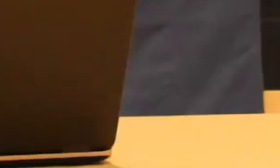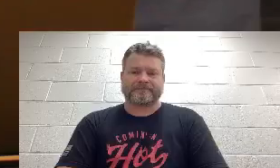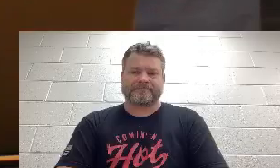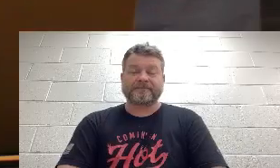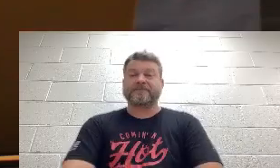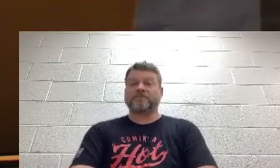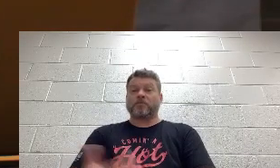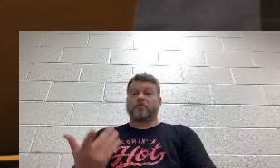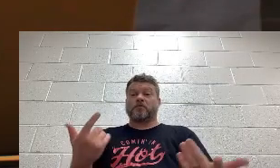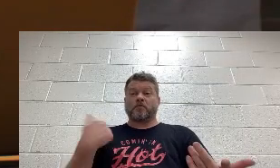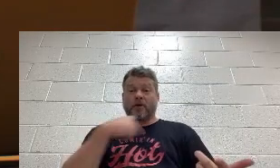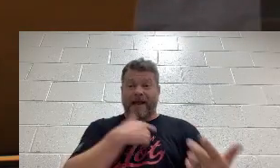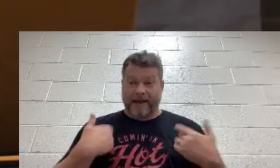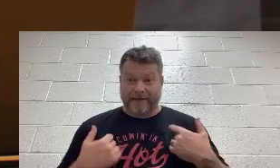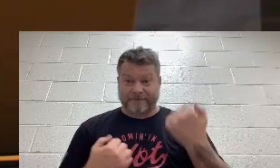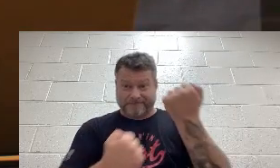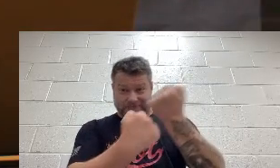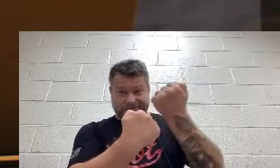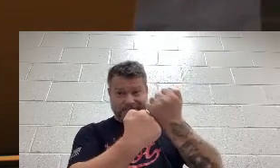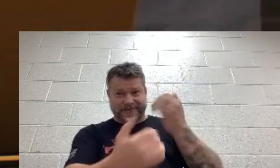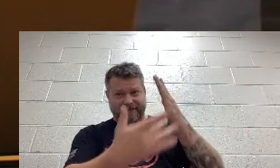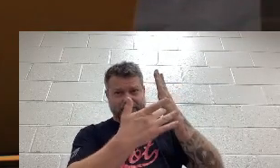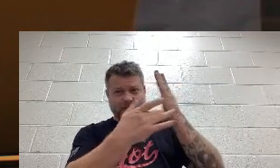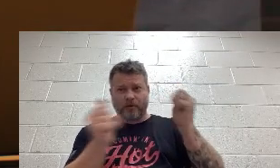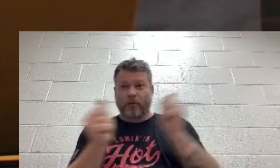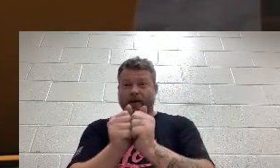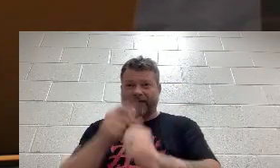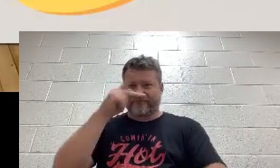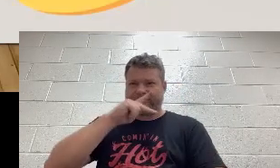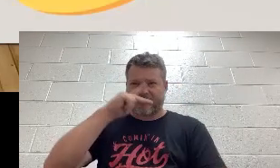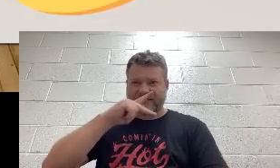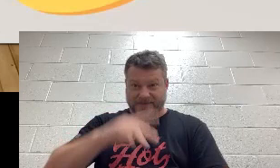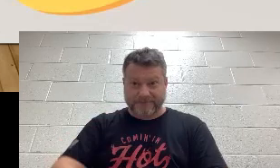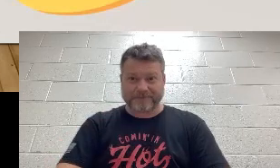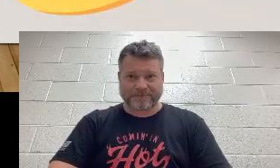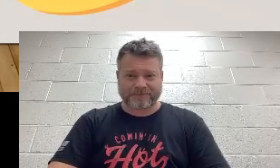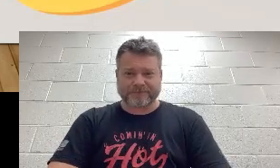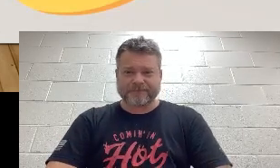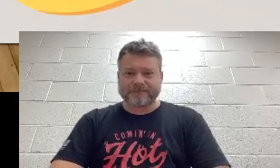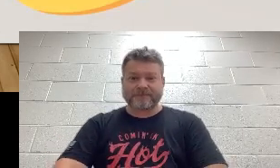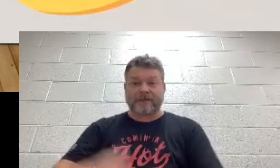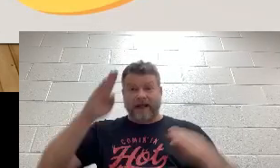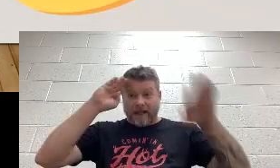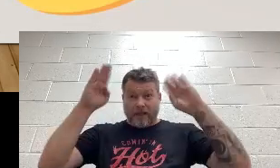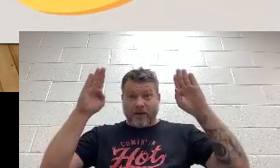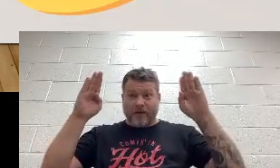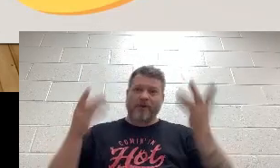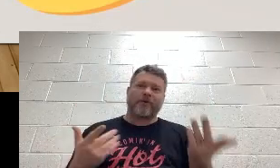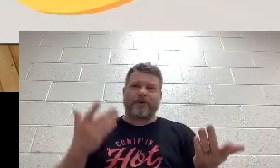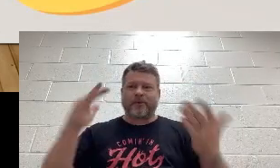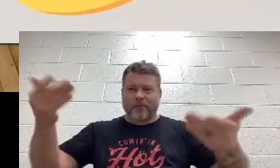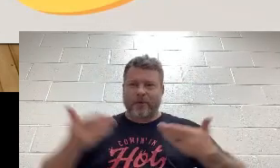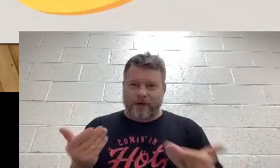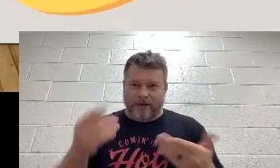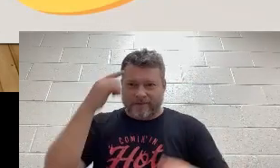Here's Assistive Technology with Phaenix. Howdy! Welcome to assistive technology.